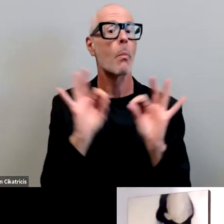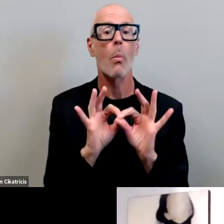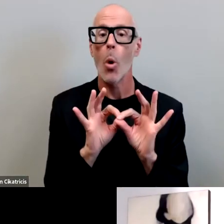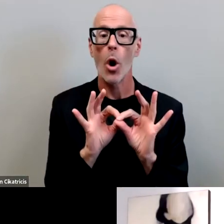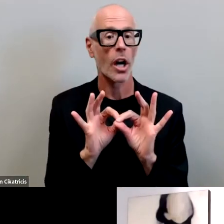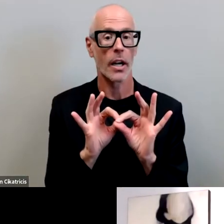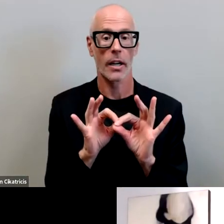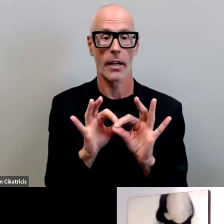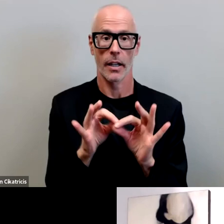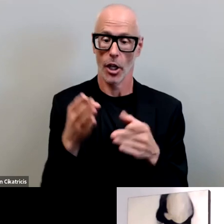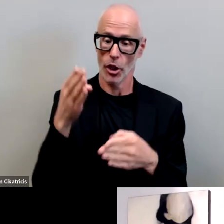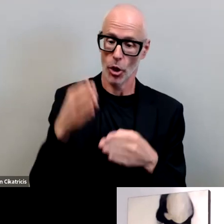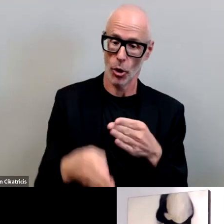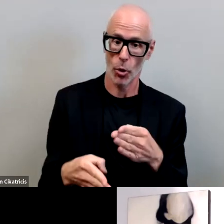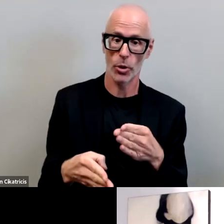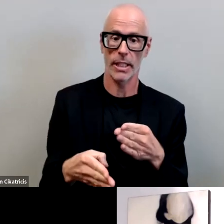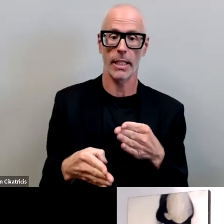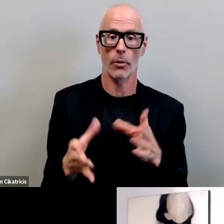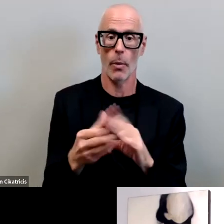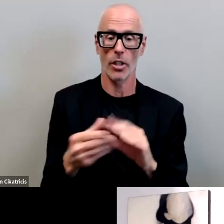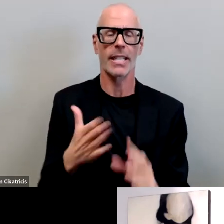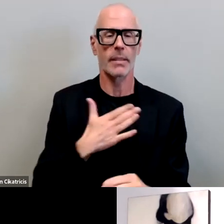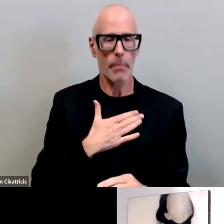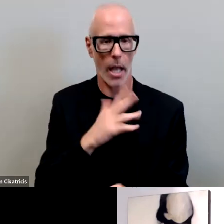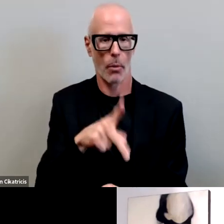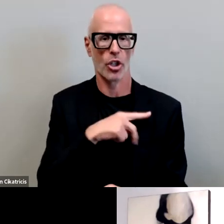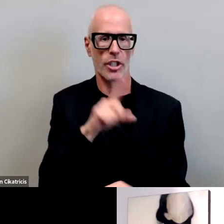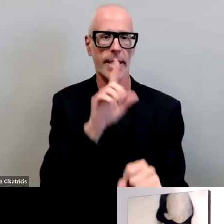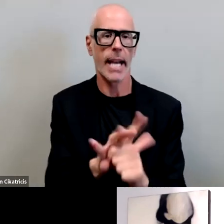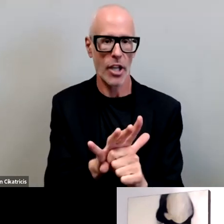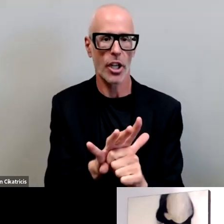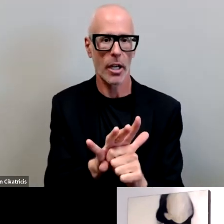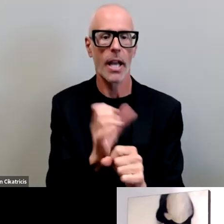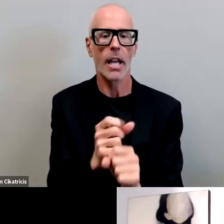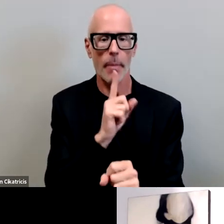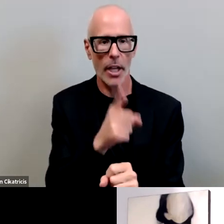make right now is my own personal dedication to making sure that you are part of our journey here